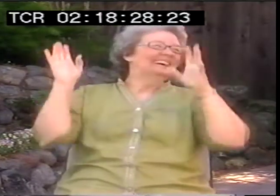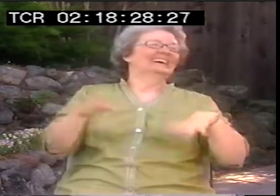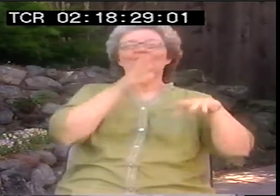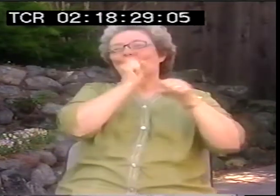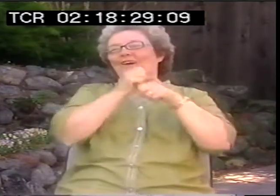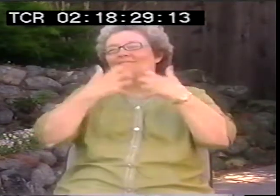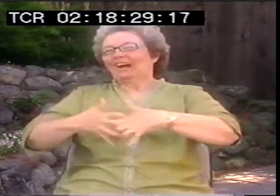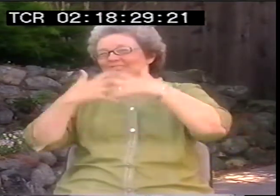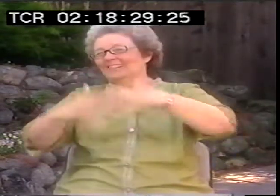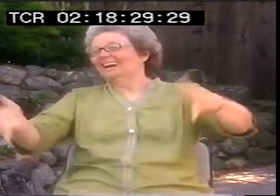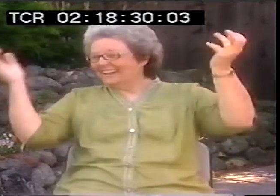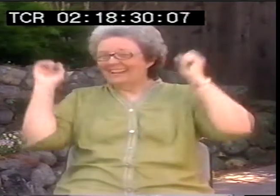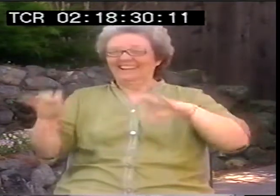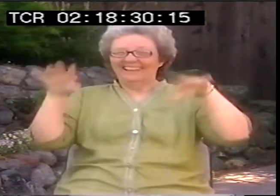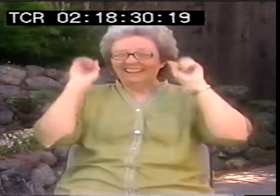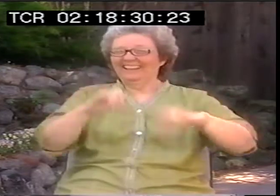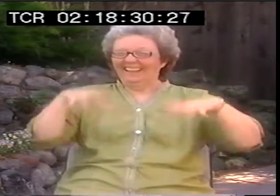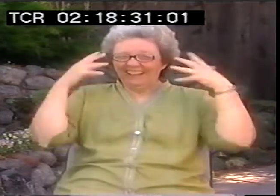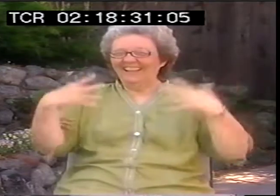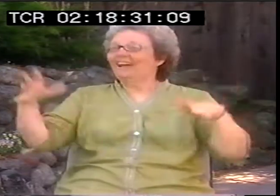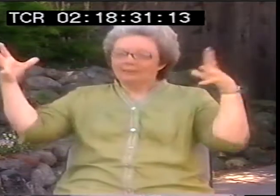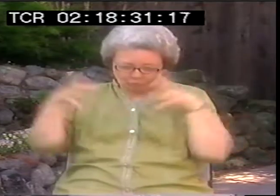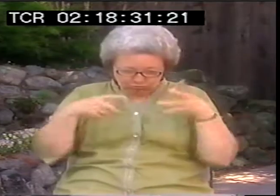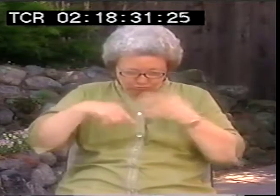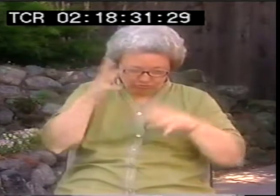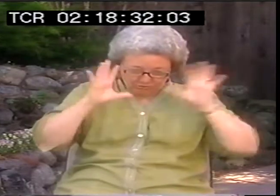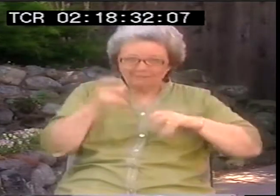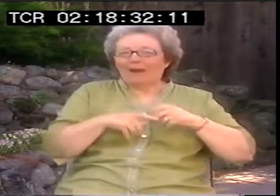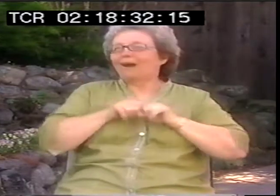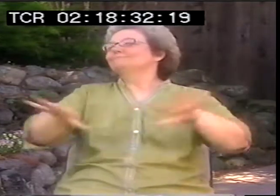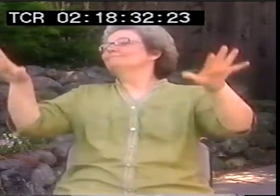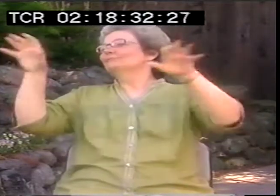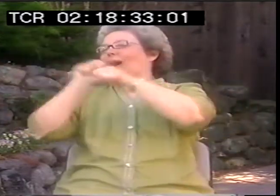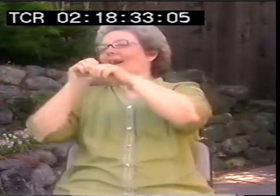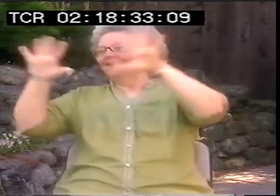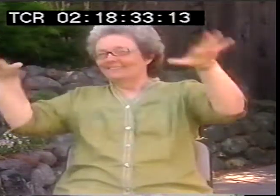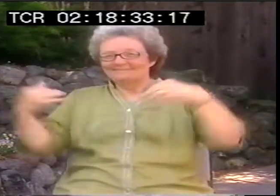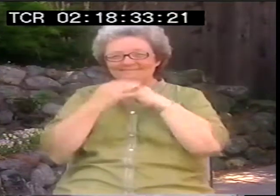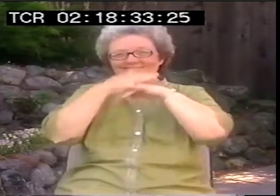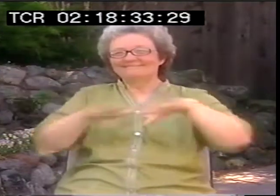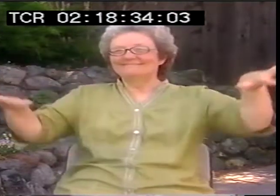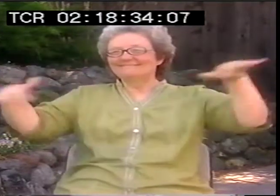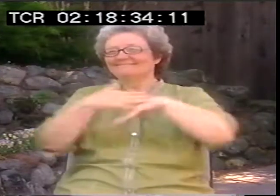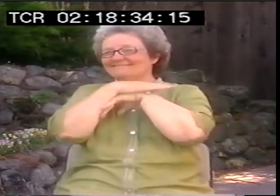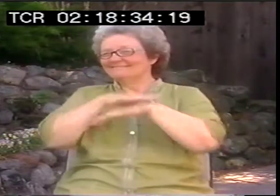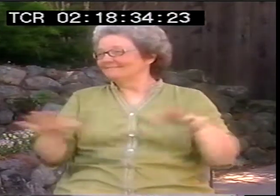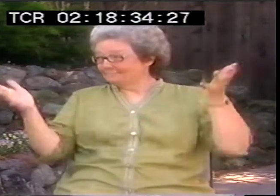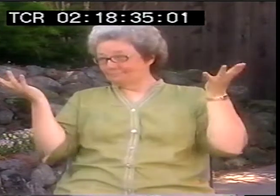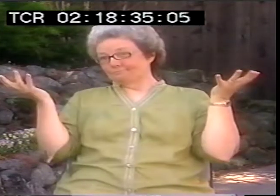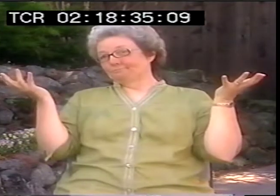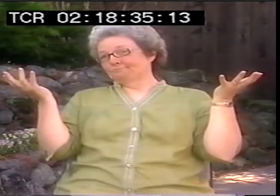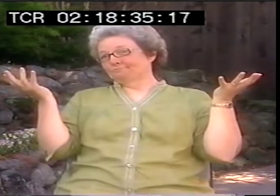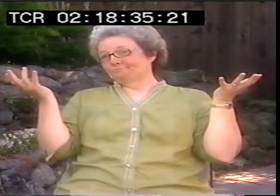We were working. We were in factories or out doing our own thing out in public. So this whole idea of needing to like not be hidden away anymore